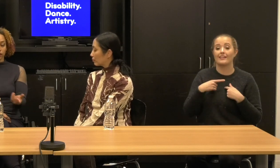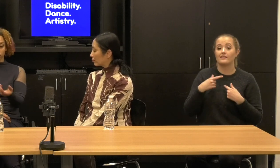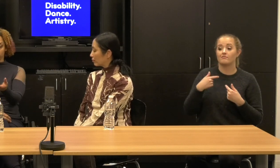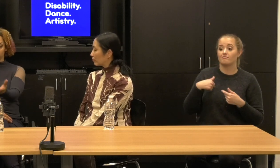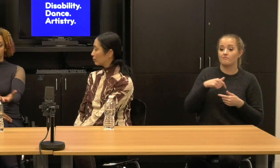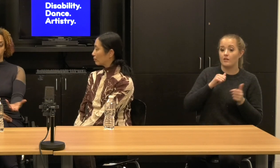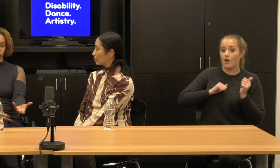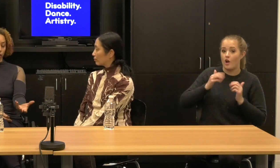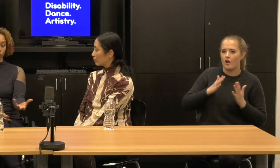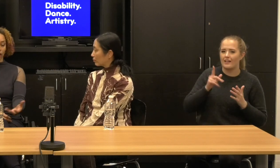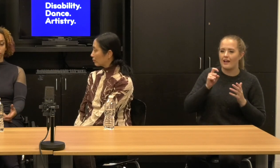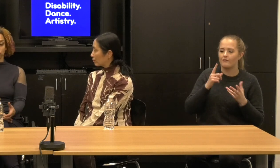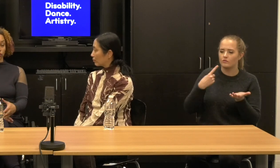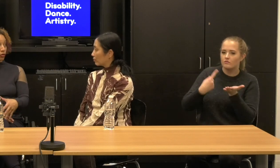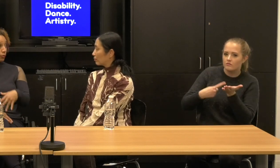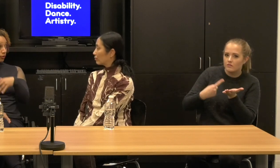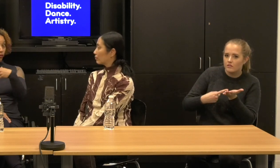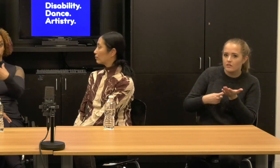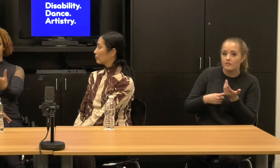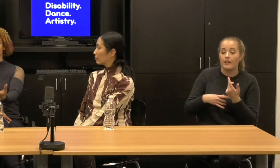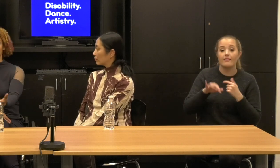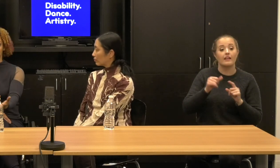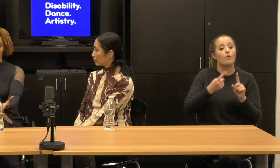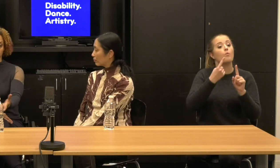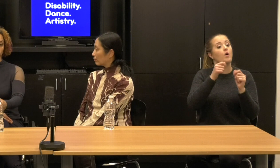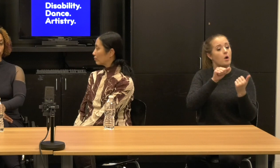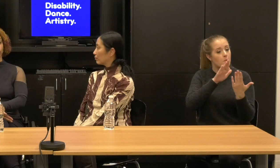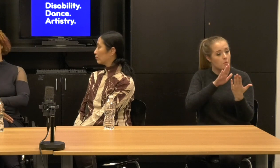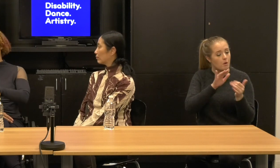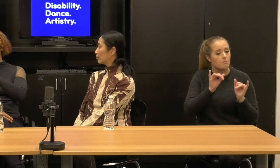it is a, this is one way of producing work, this is another way of producing, this is